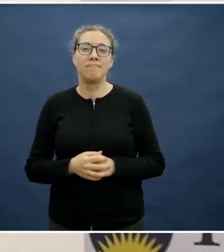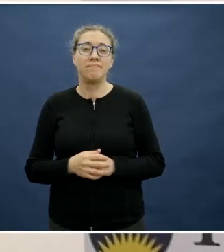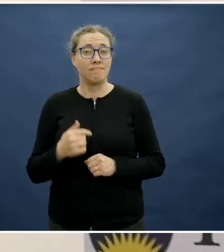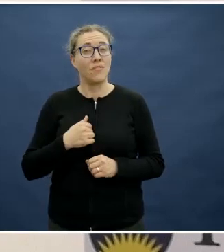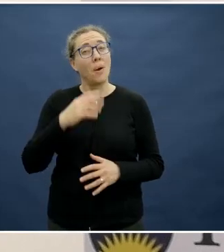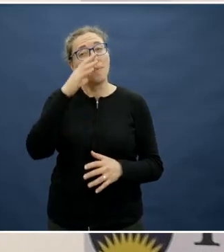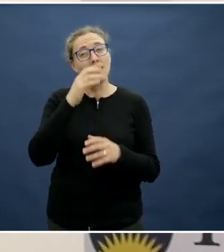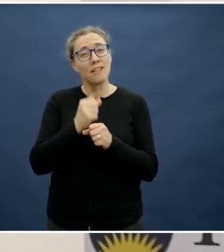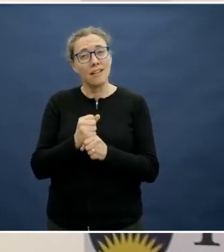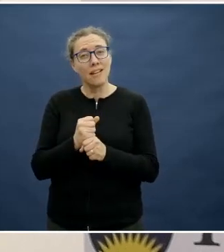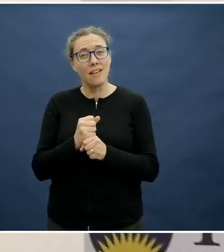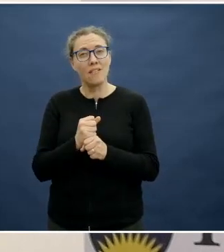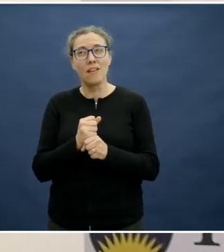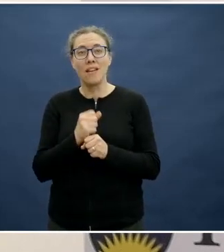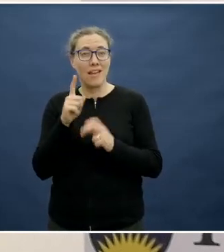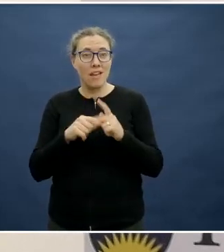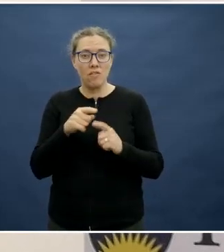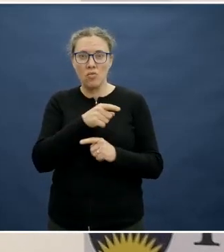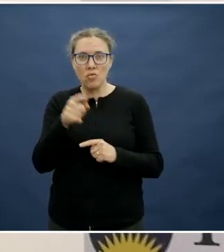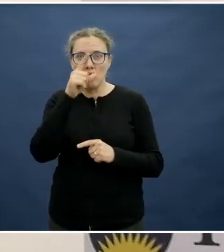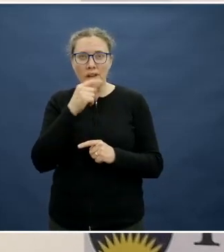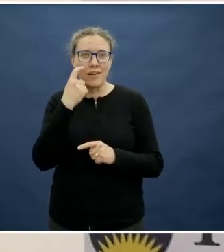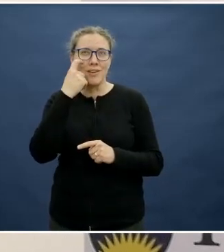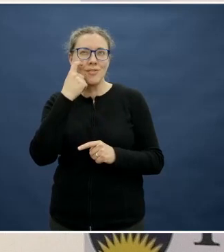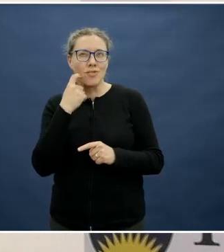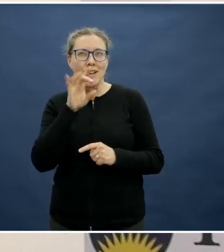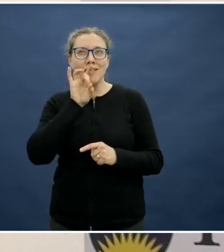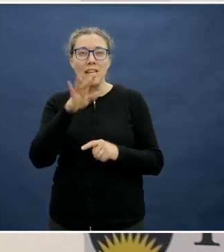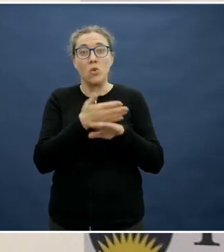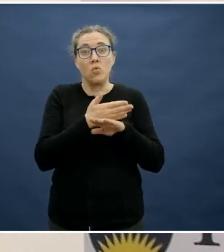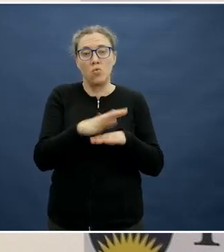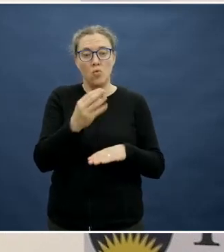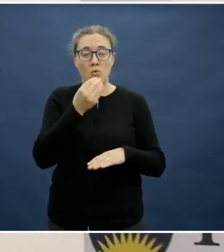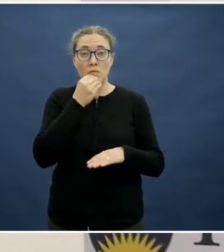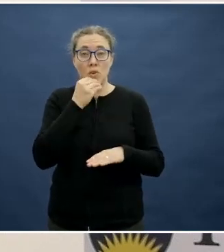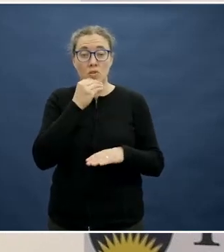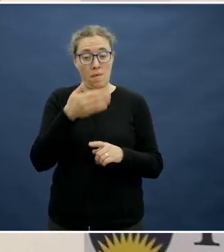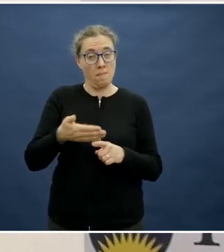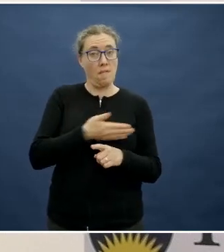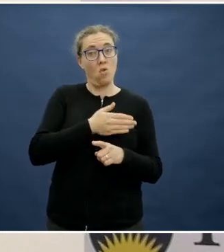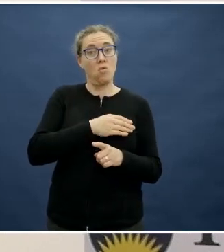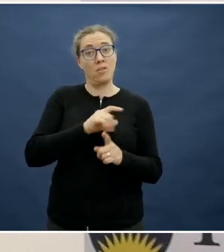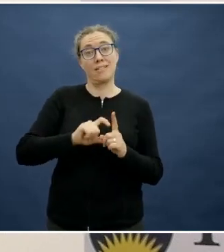10 new foods between now and the end of the year and seeing whether there's some foods